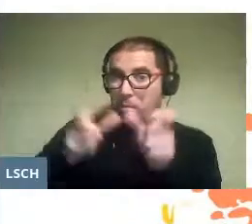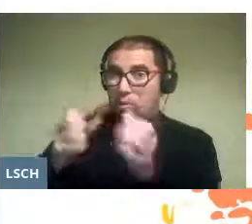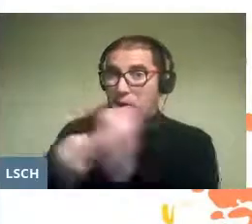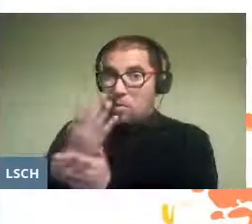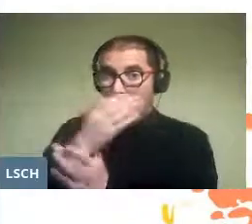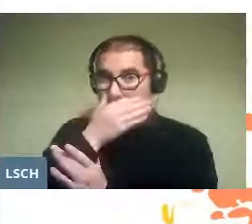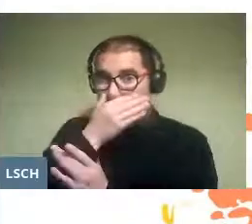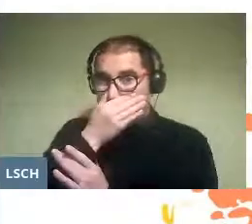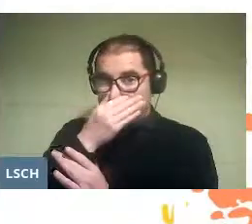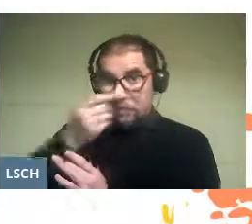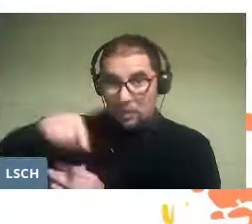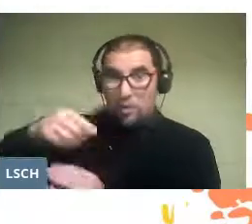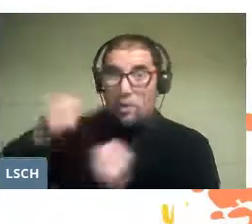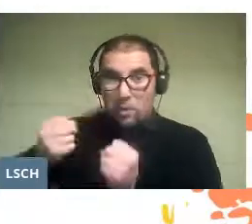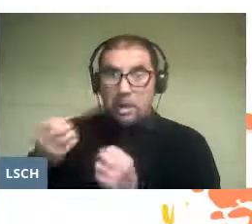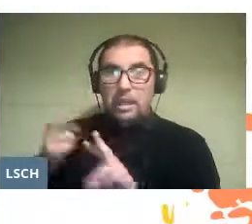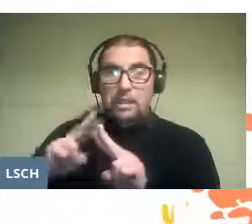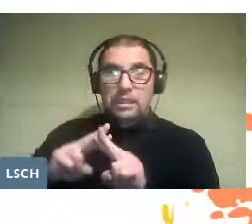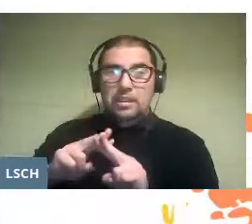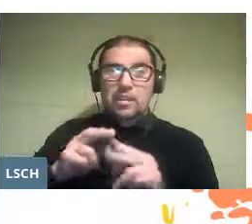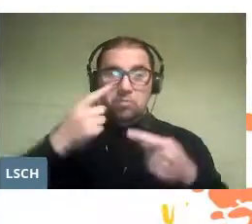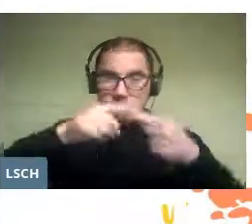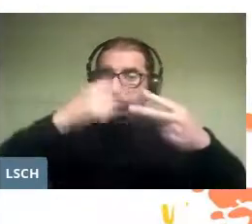are now able to do all that and more.